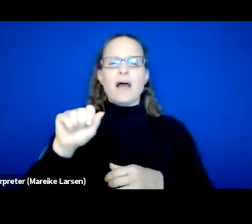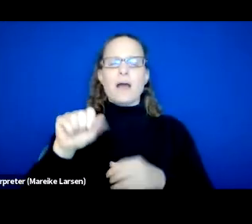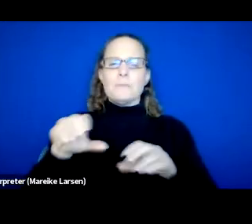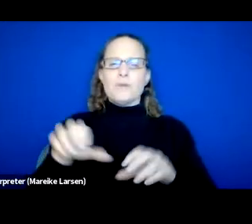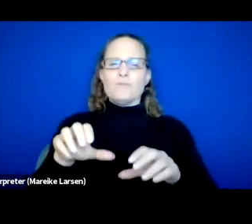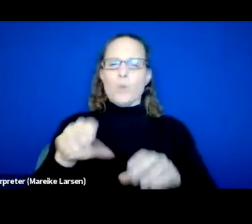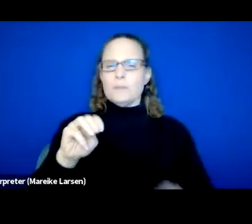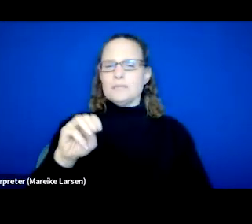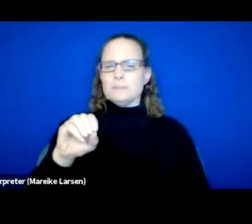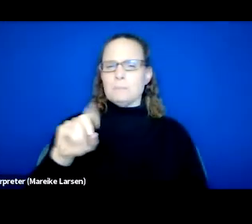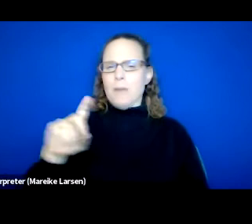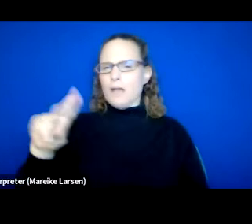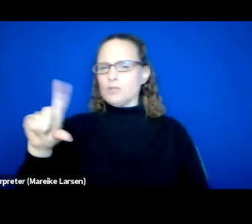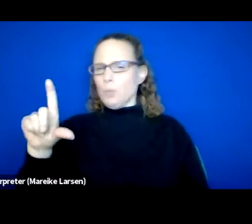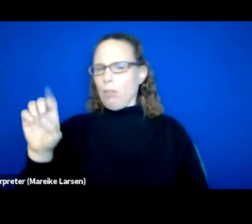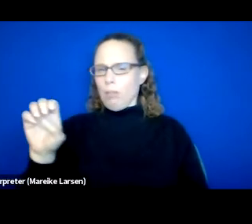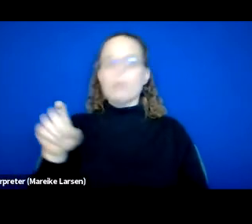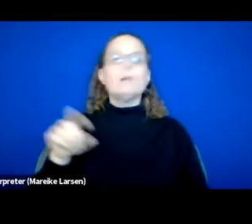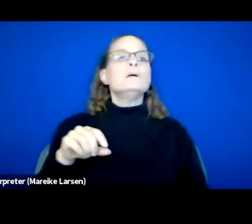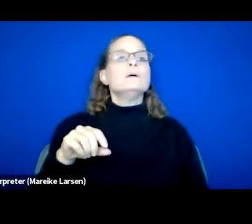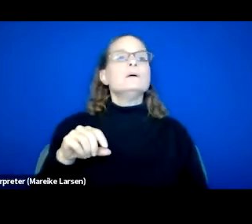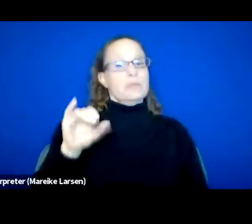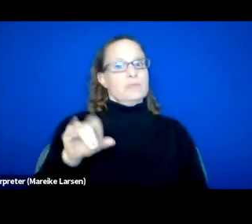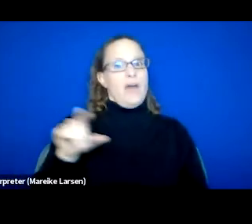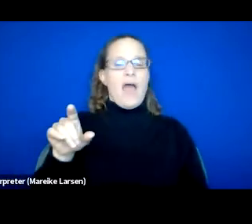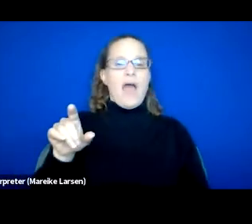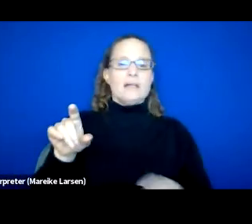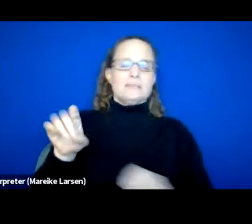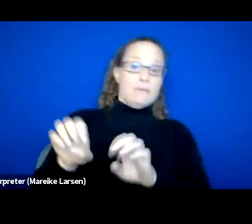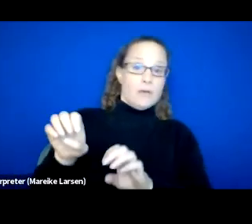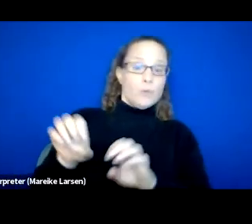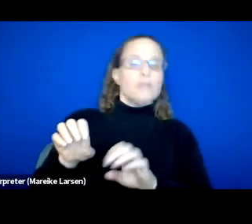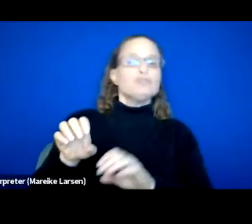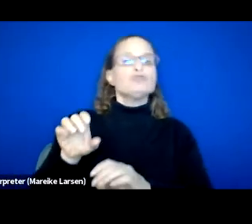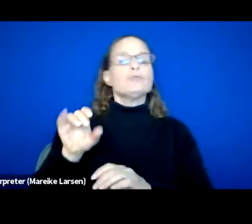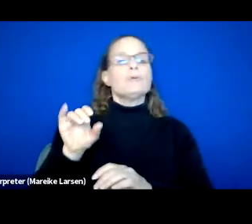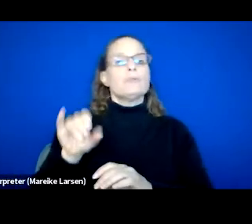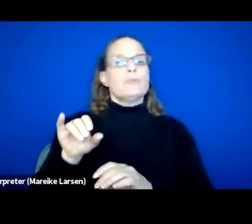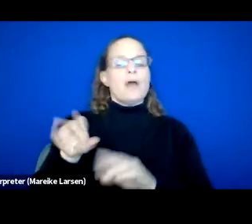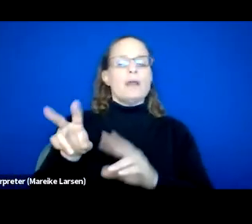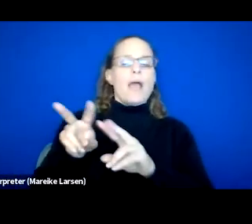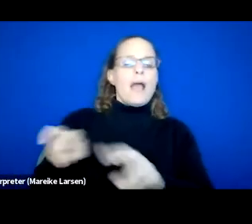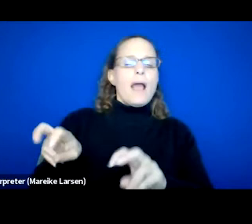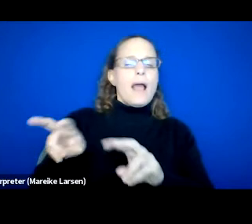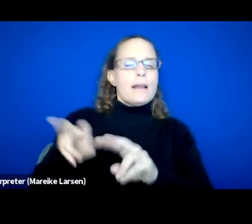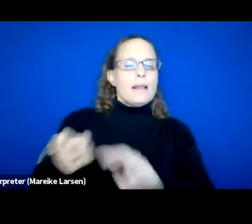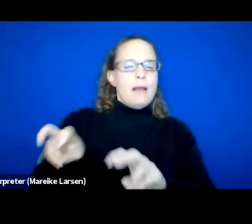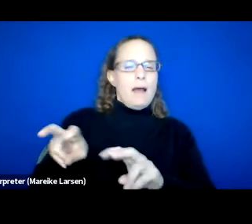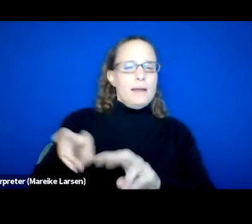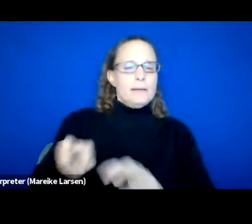And this is an instrument that does analysis that can be used and sorry,